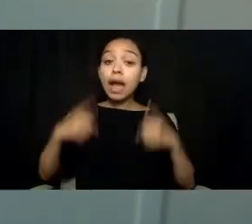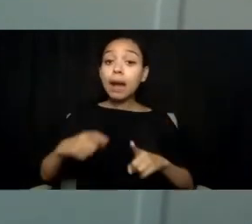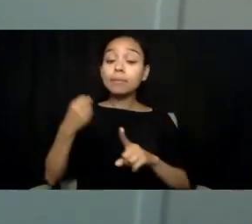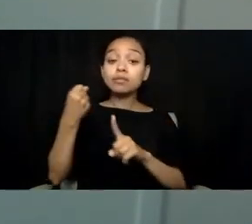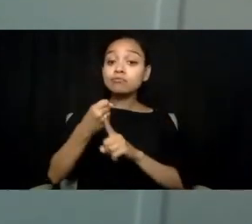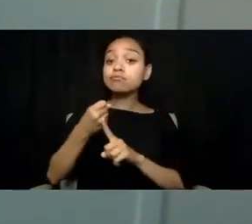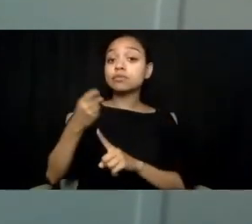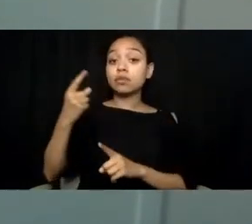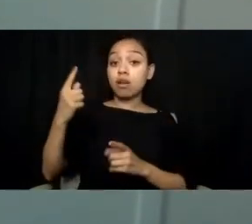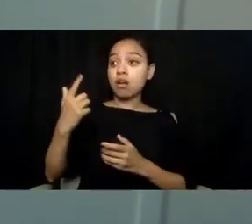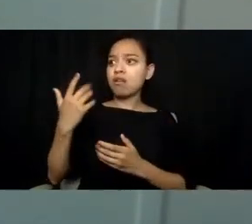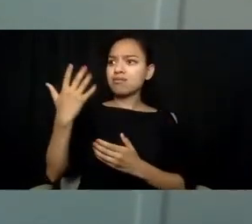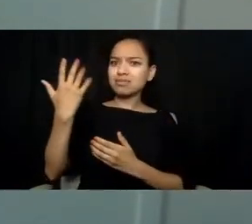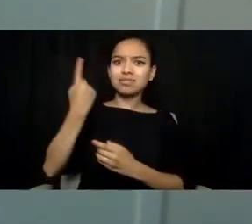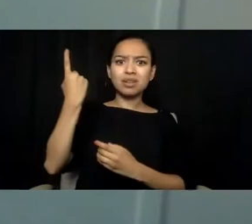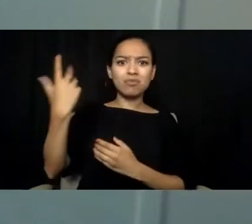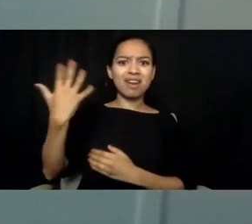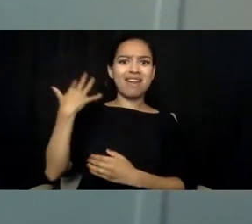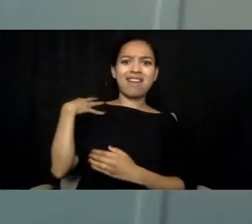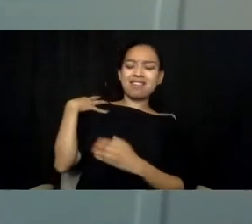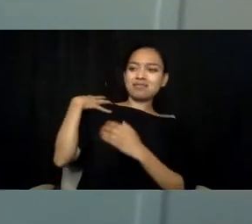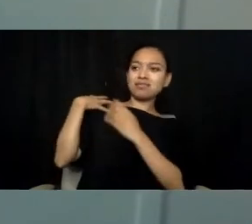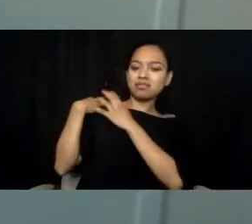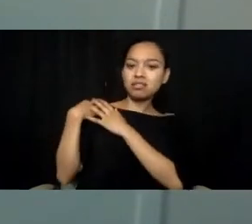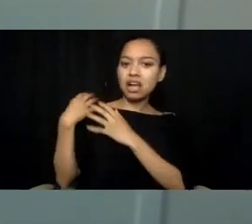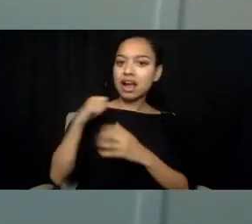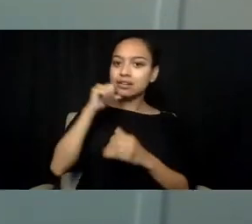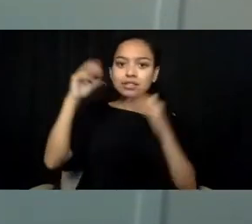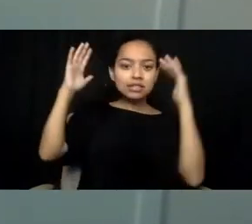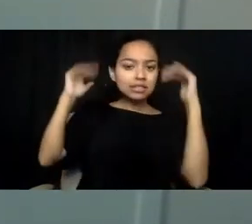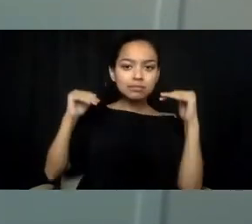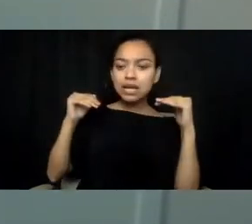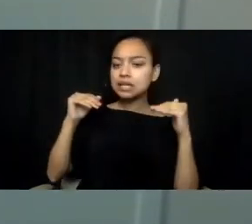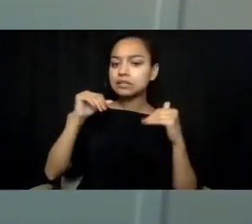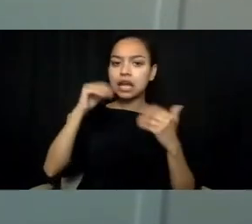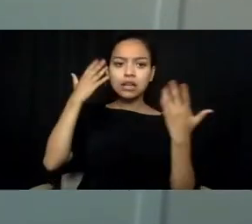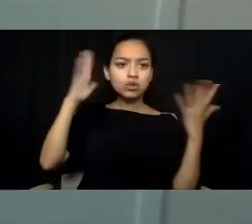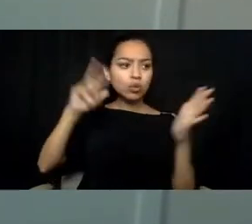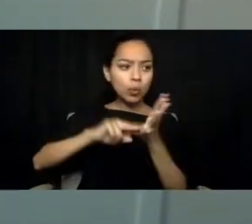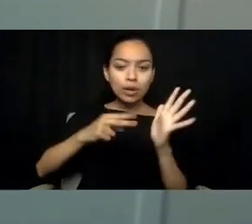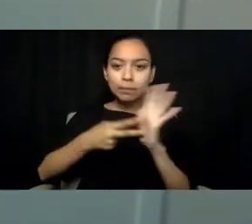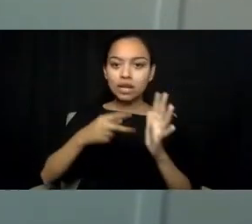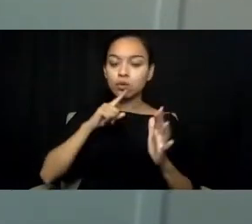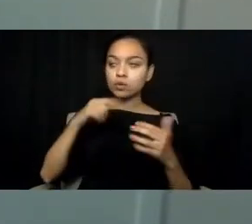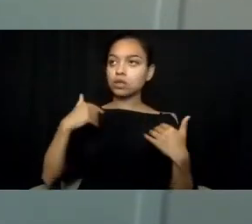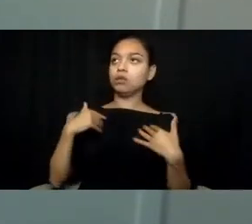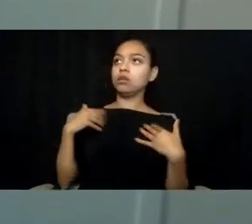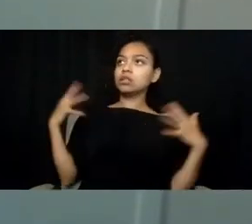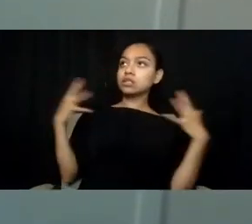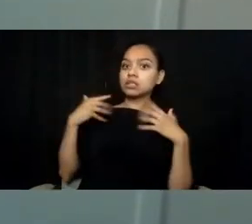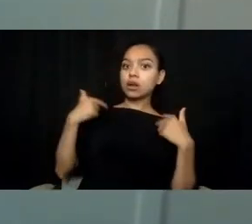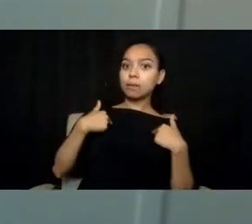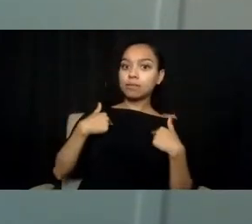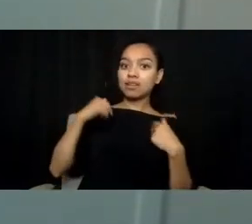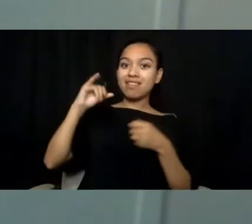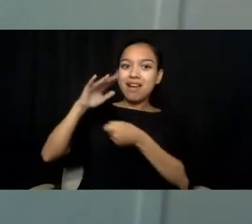I didn't expect it, I didn't know what it meant, and it scared me. I felt that pressure on my shoulder for months afterwards